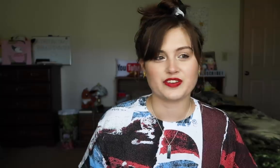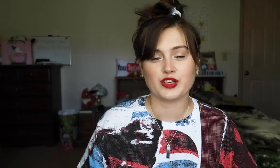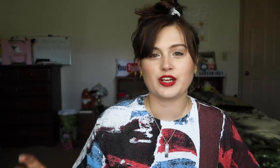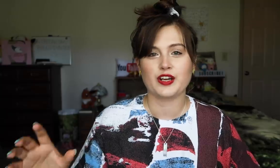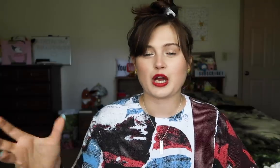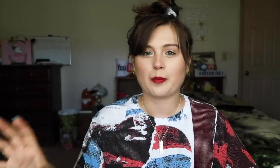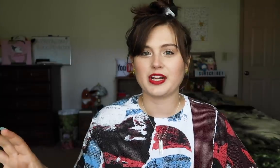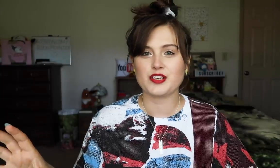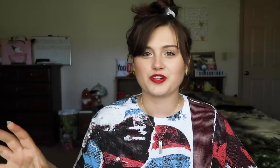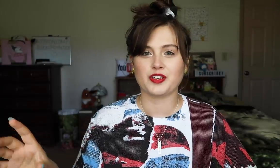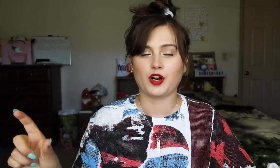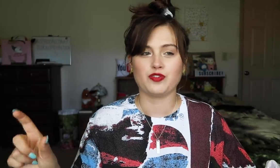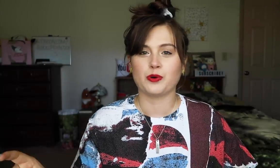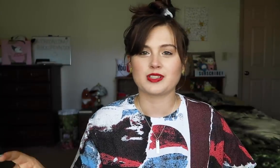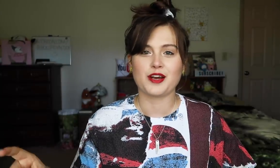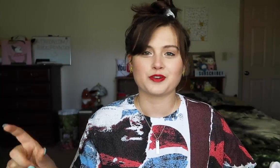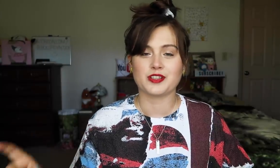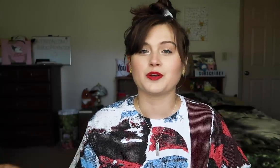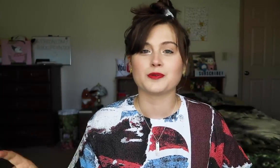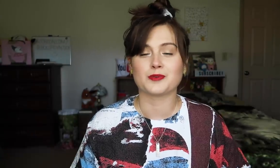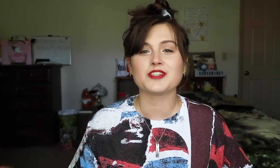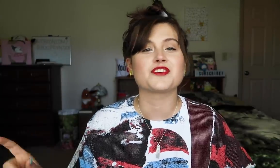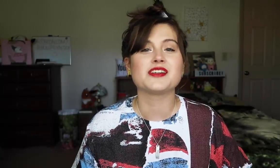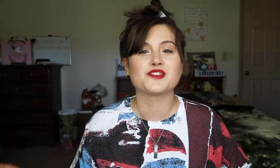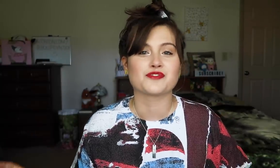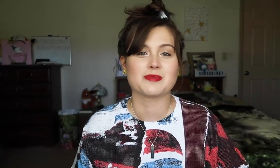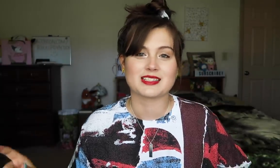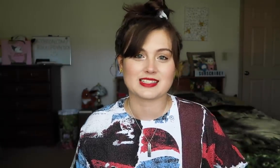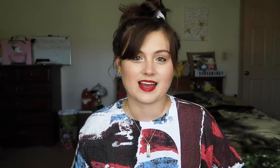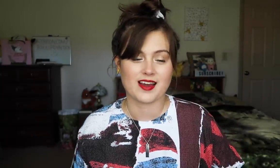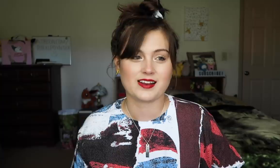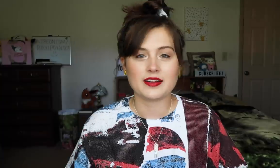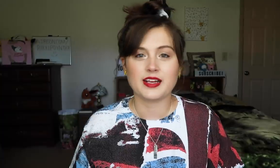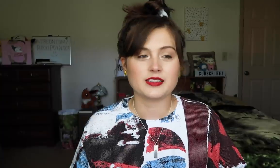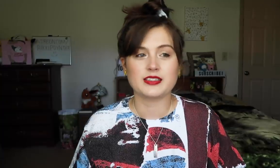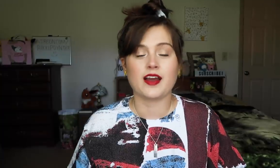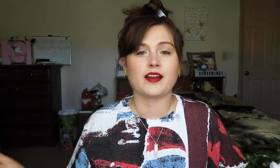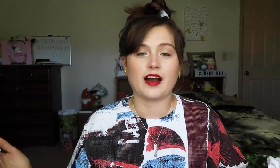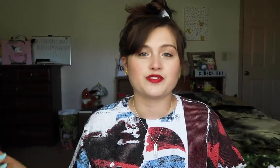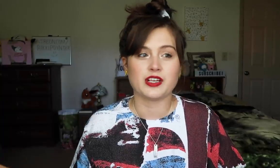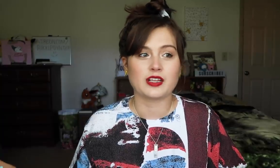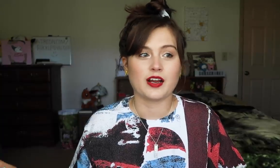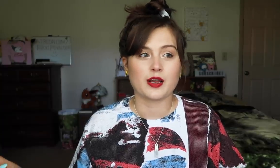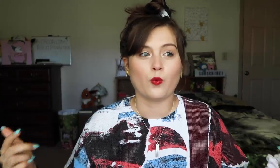'cause I feel like, the combination of those letters and those words are easier for me to say. At the end of the day, I feel like,